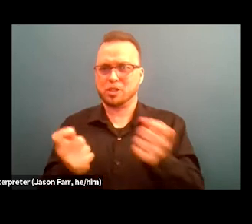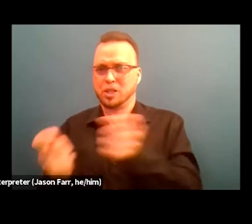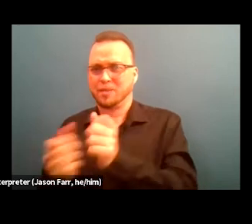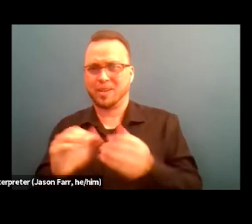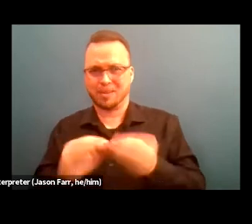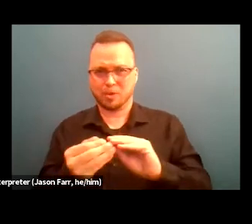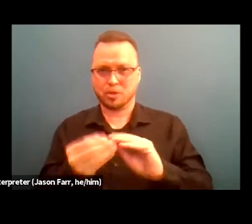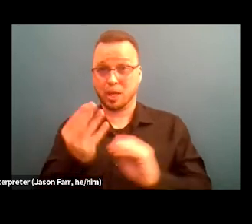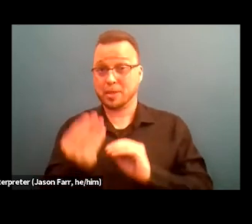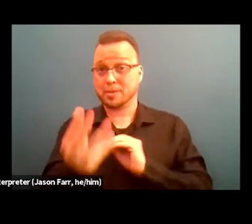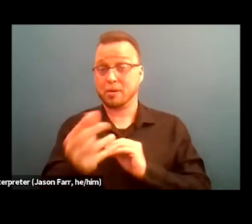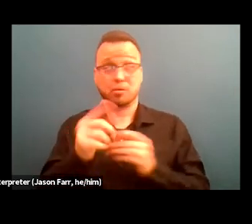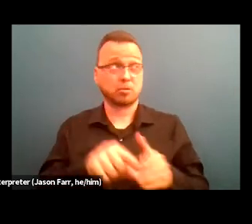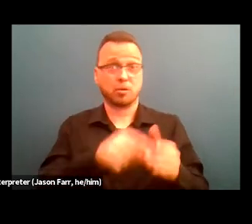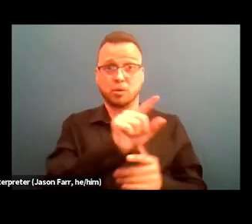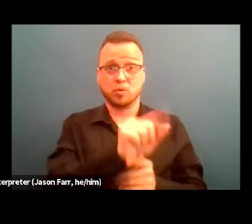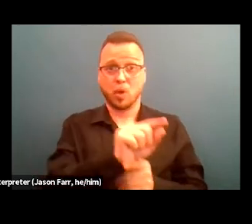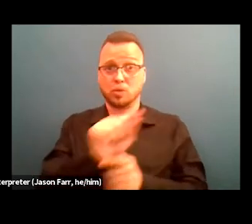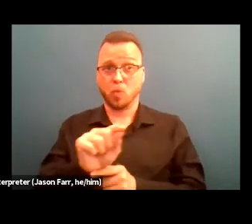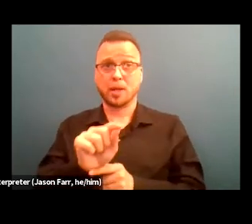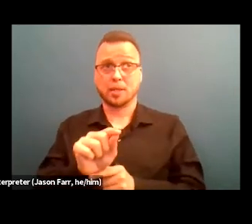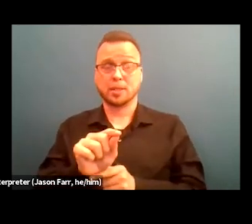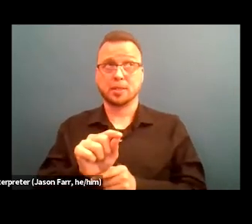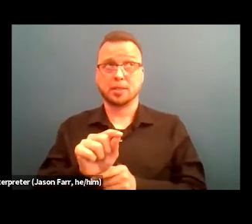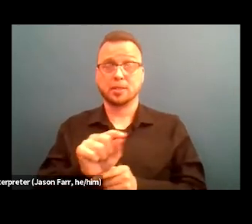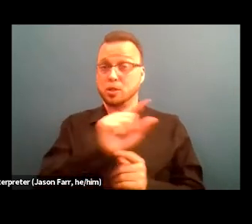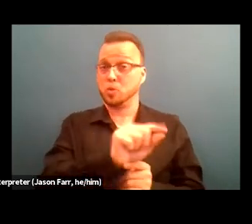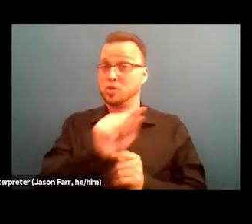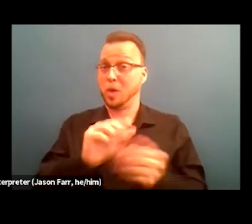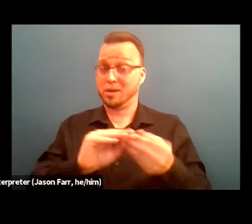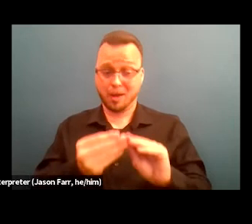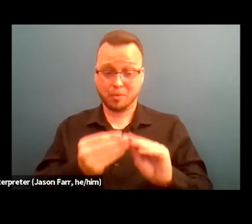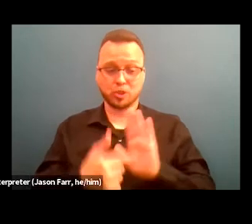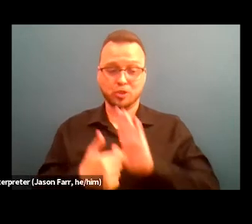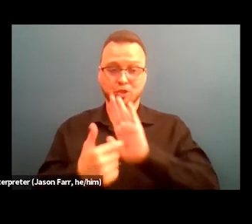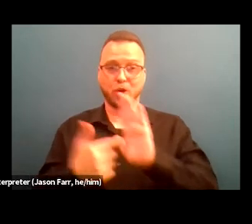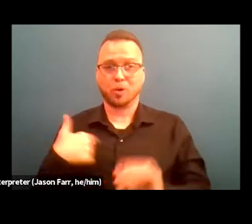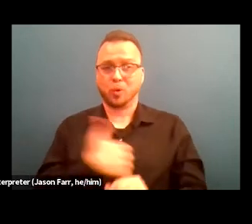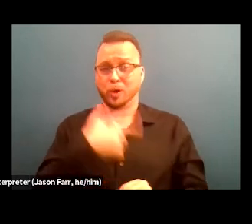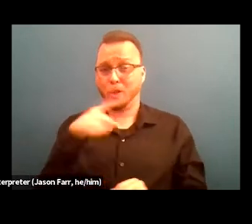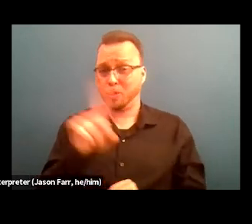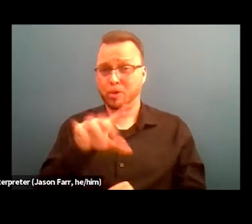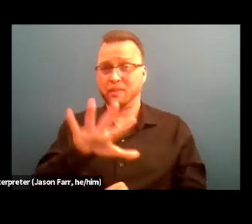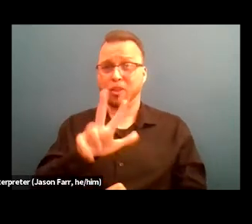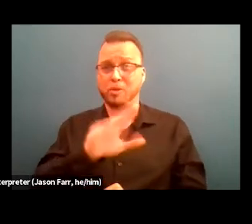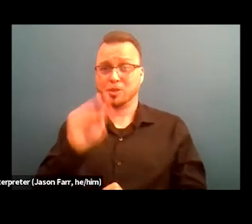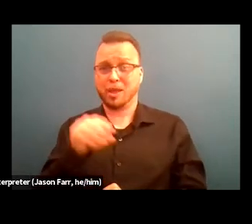And I can tell you that as of 2020, our 2020 numbers reflect that we are at 53% of our senior management is white.